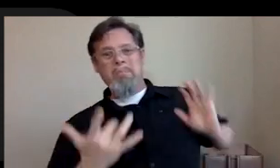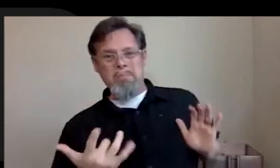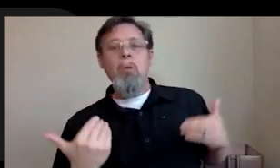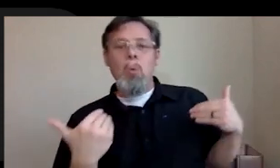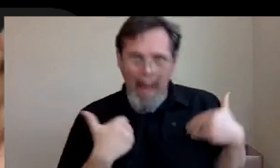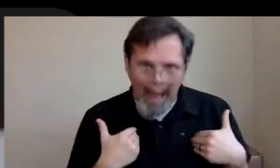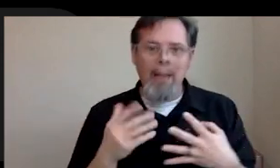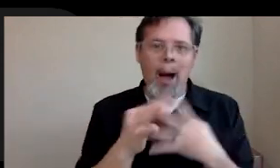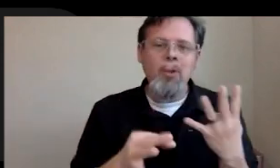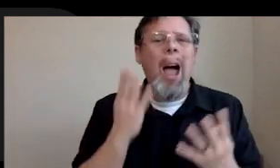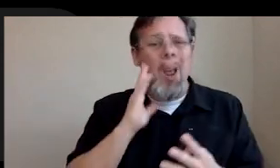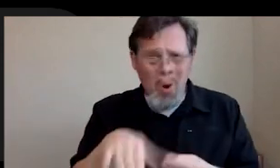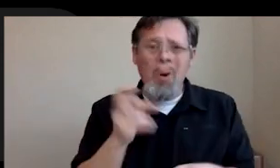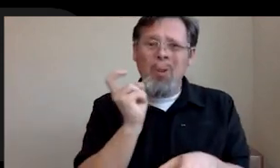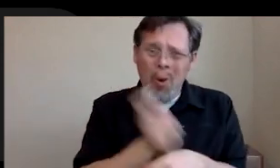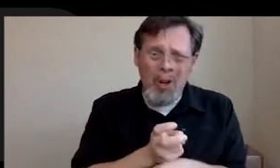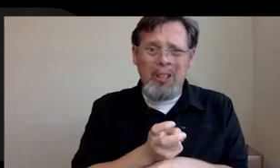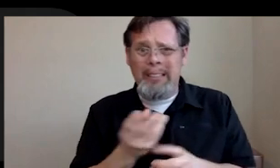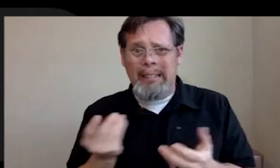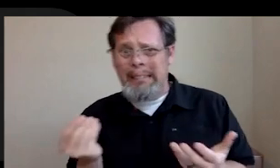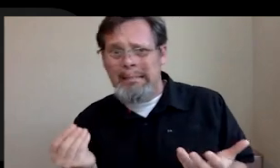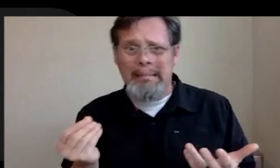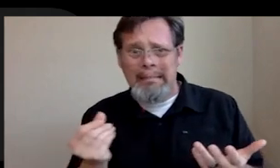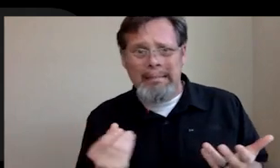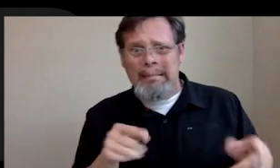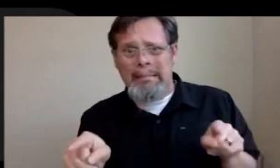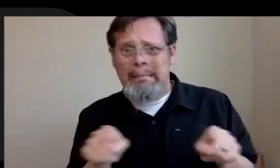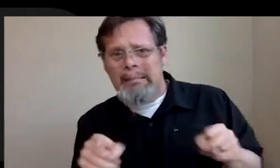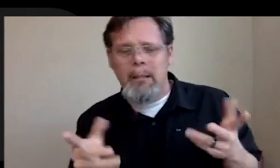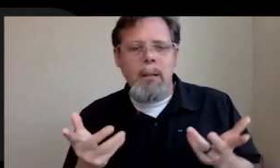know it gets difficult depending on each person's situation. I will not acknowledge that this isn't